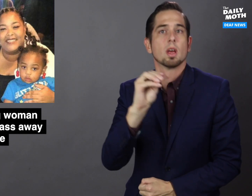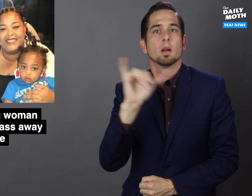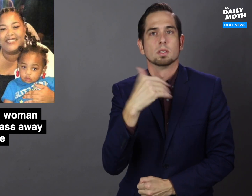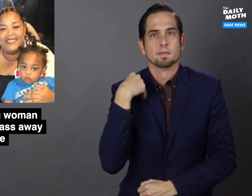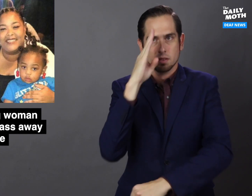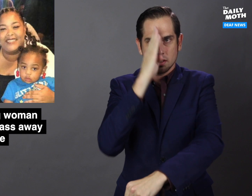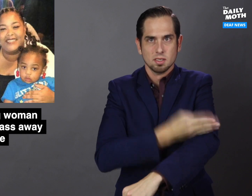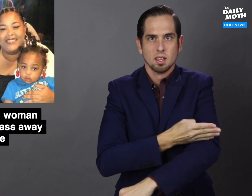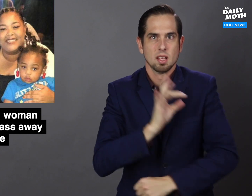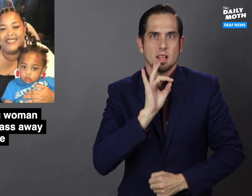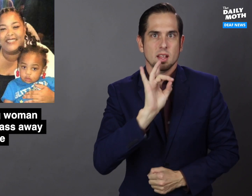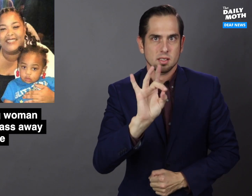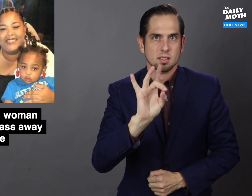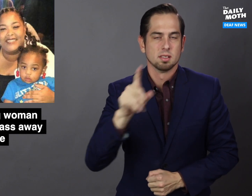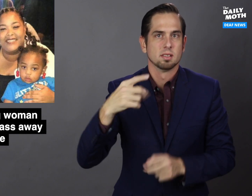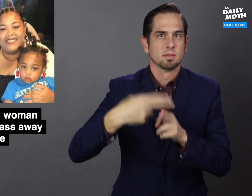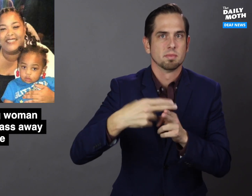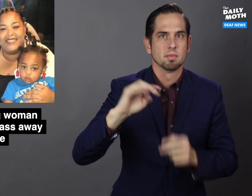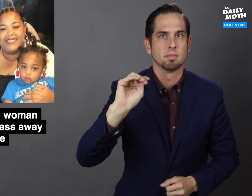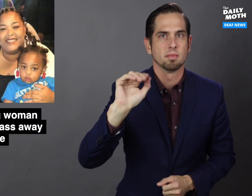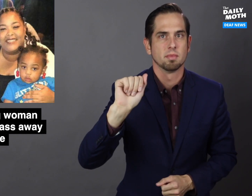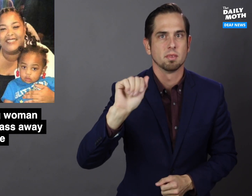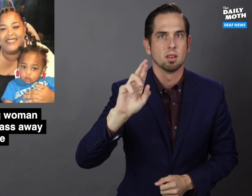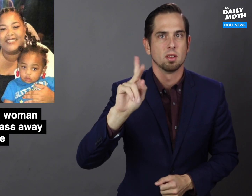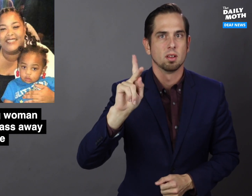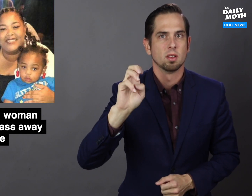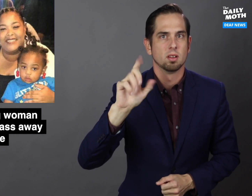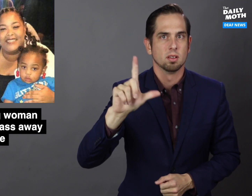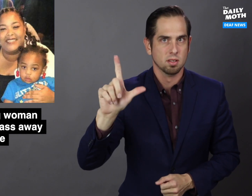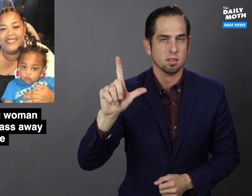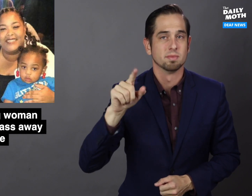and a 8-year-old son, Markell.